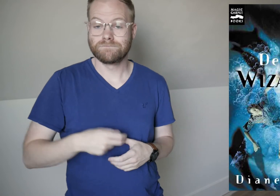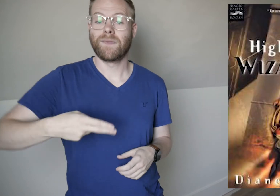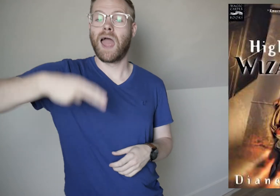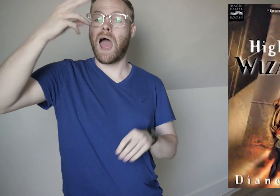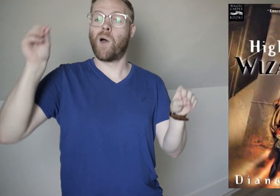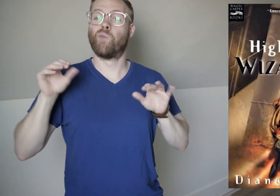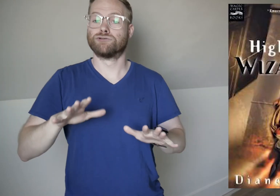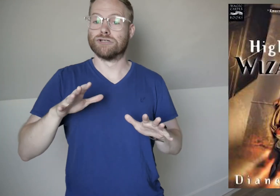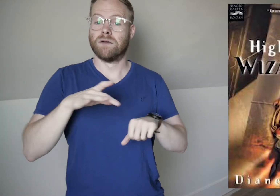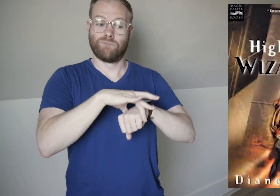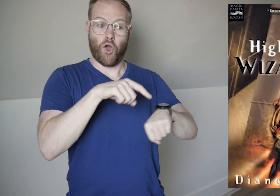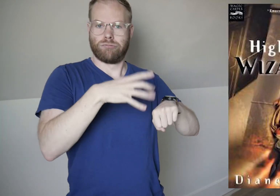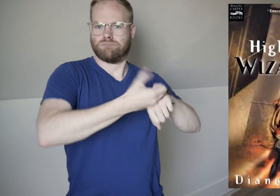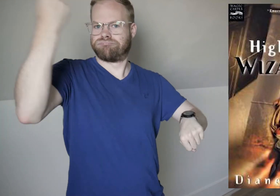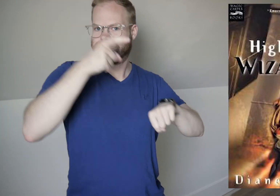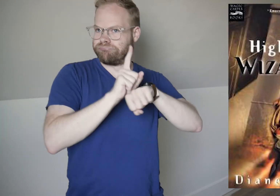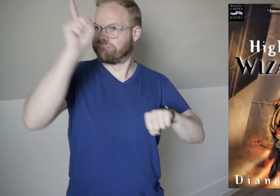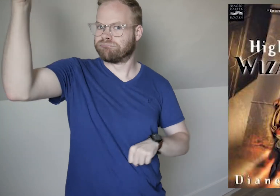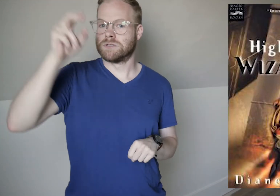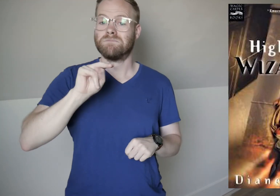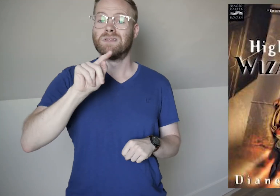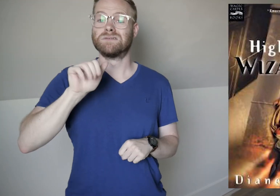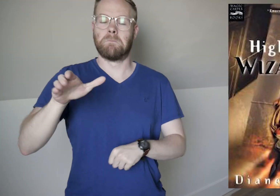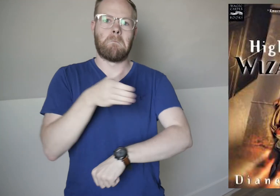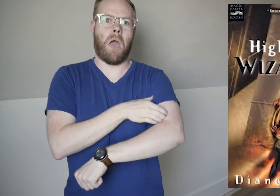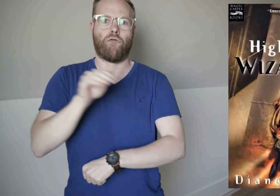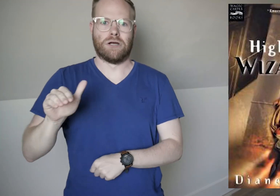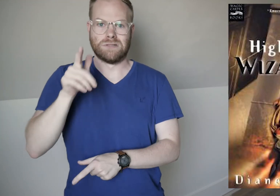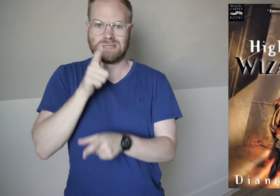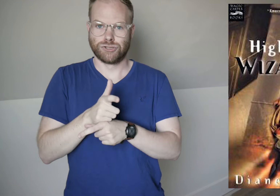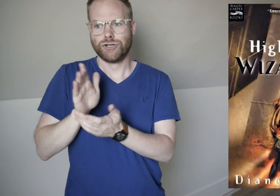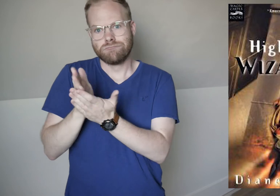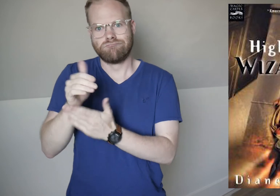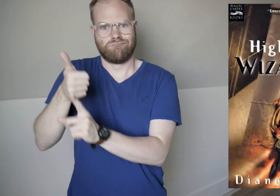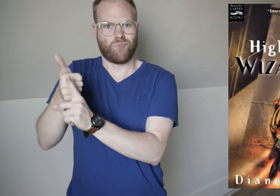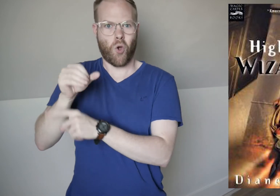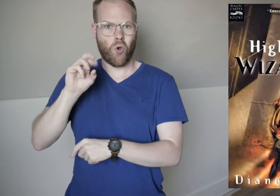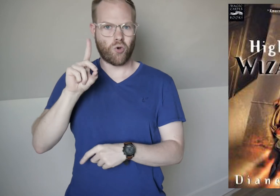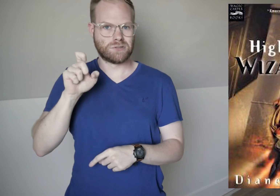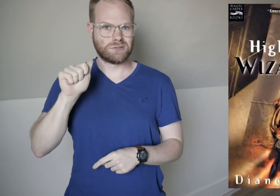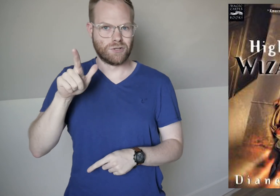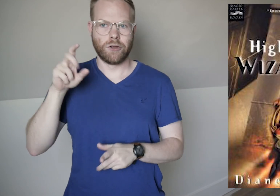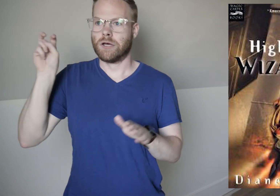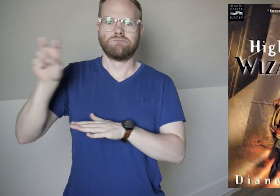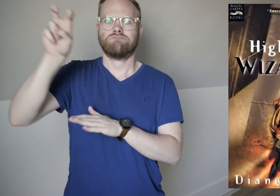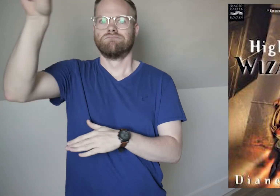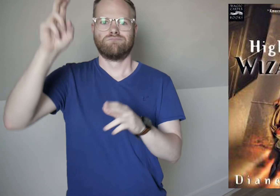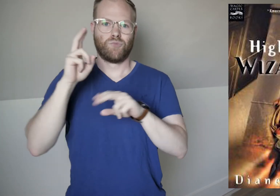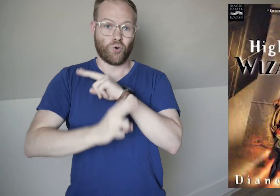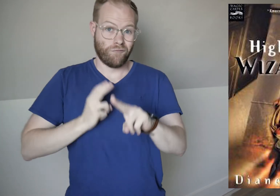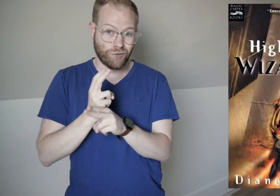High Wizardry rips us away from Earth as Nita’s powerful little sister goes on her own Ordeal, hopping across the universe.